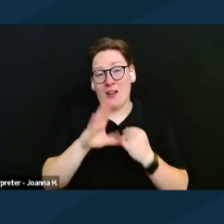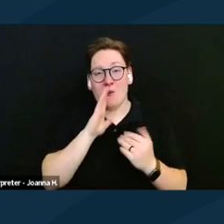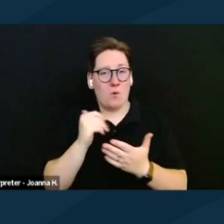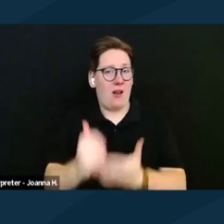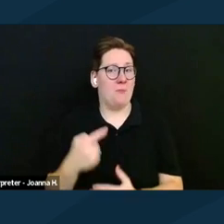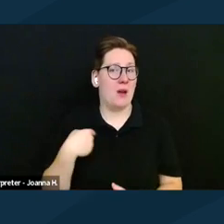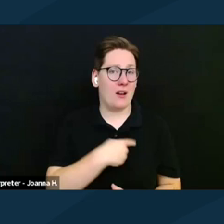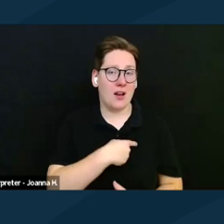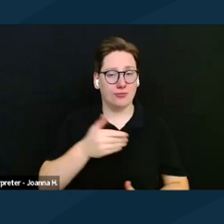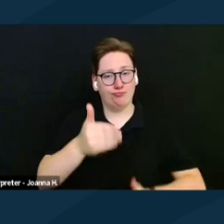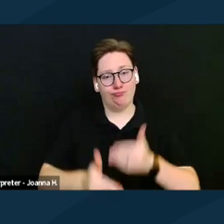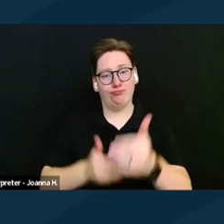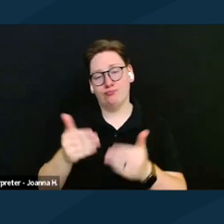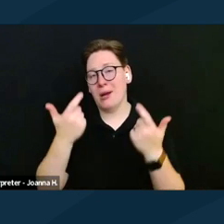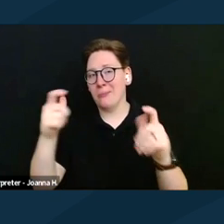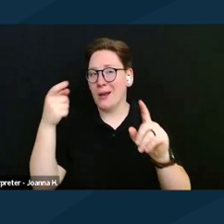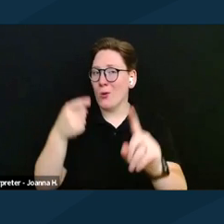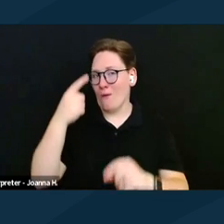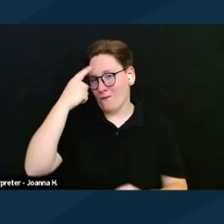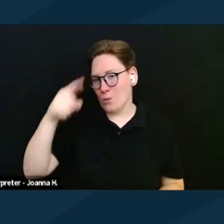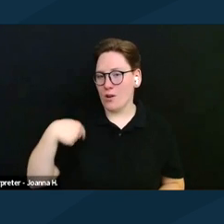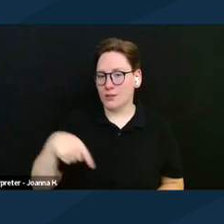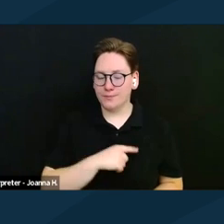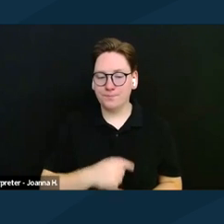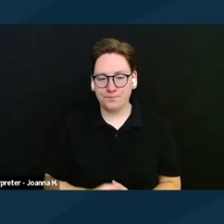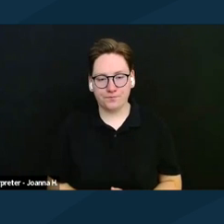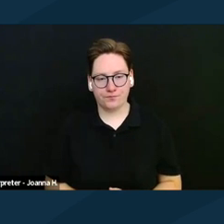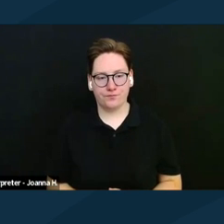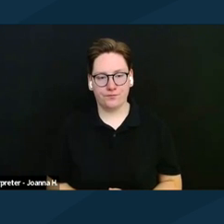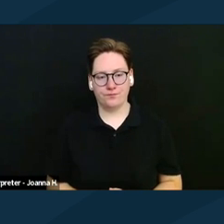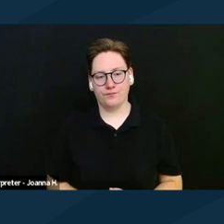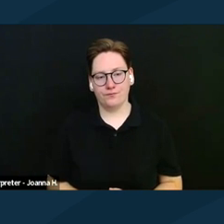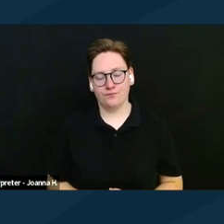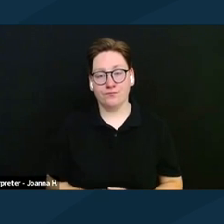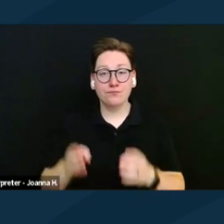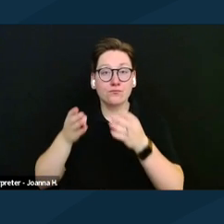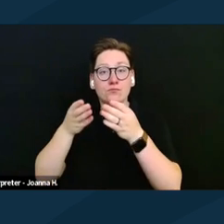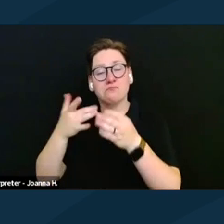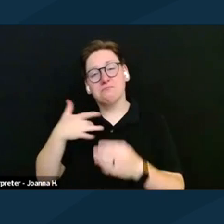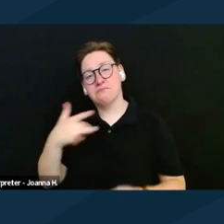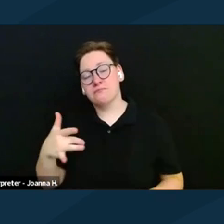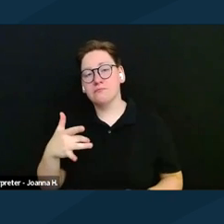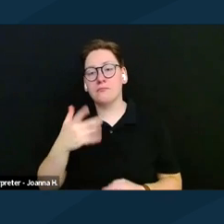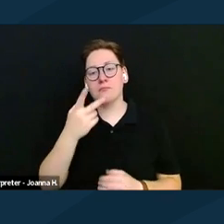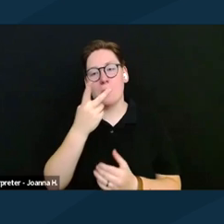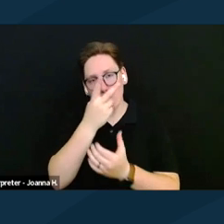So this is a major goal for us. Generally, bills that are introduced in both chambers, so bicameral bills are usually,